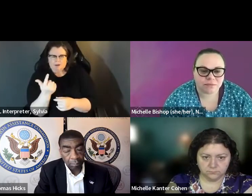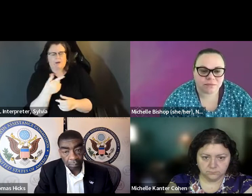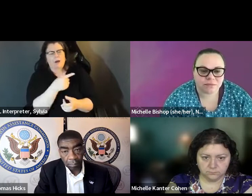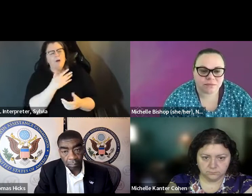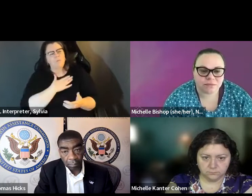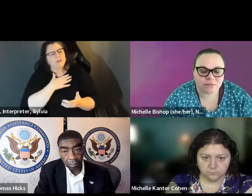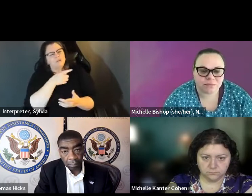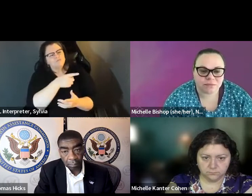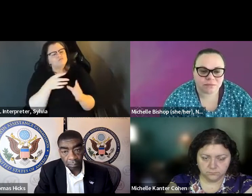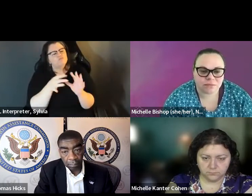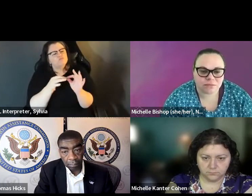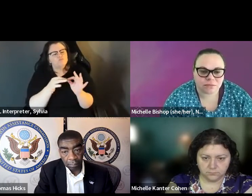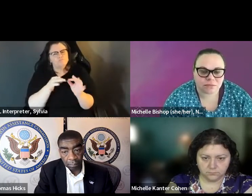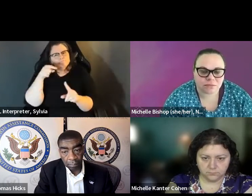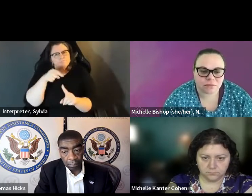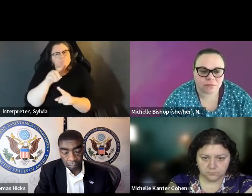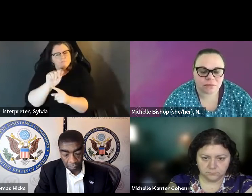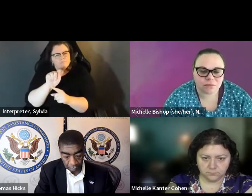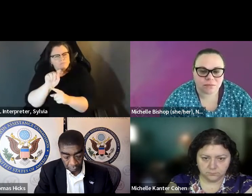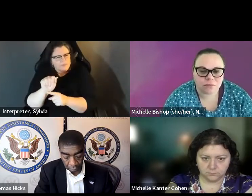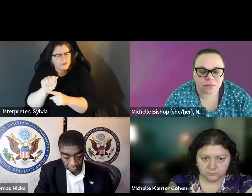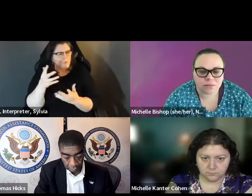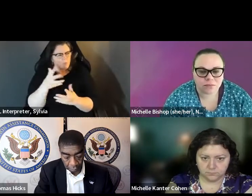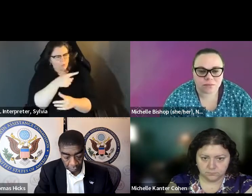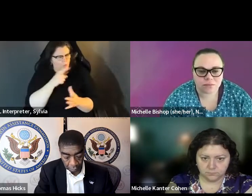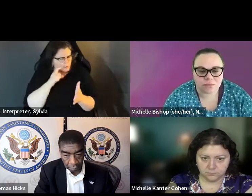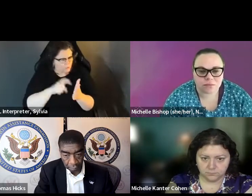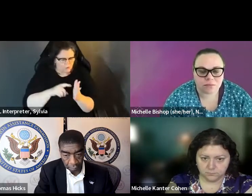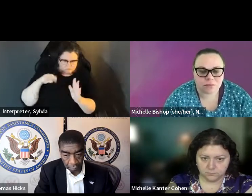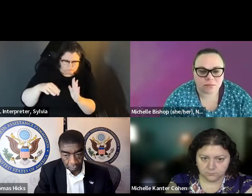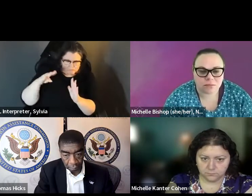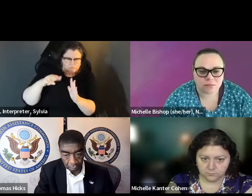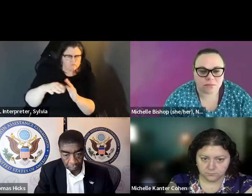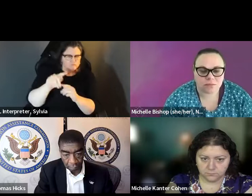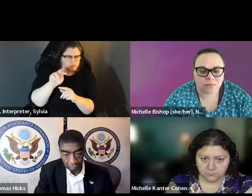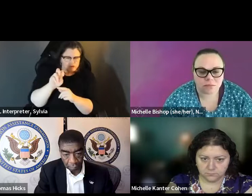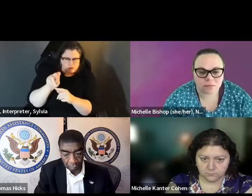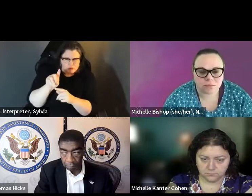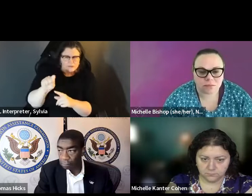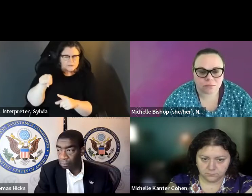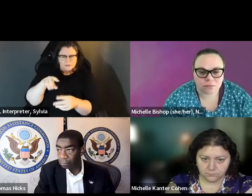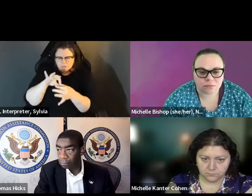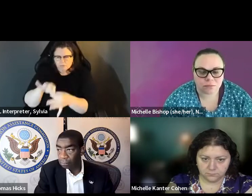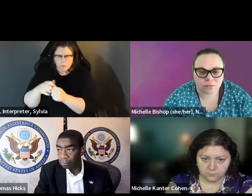If not, I was going to move, and ask Doug to talk to us about the data. Can you tell us what some of the trends you